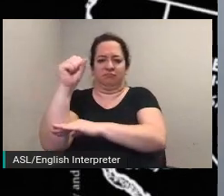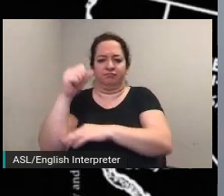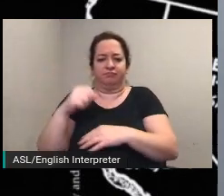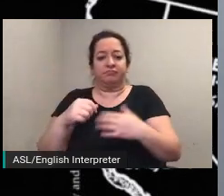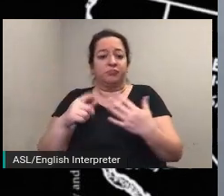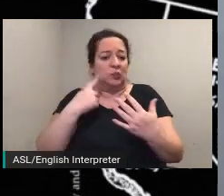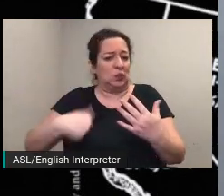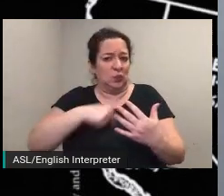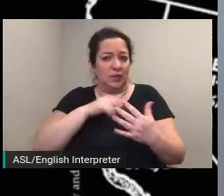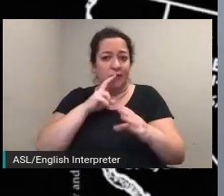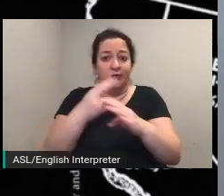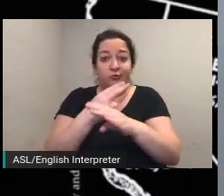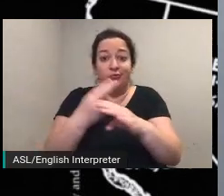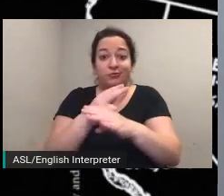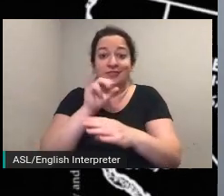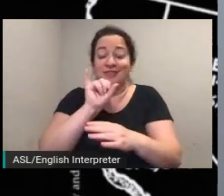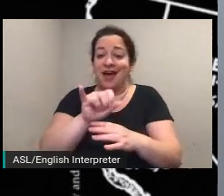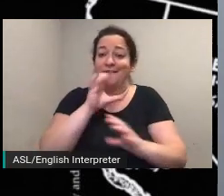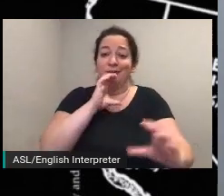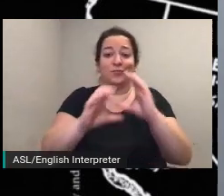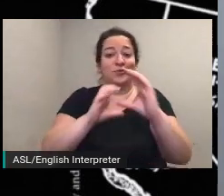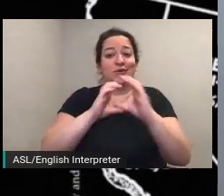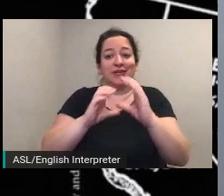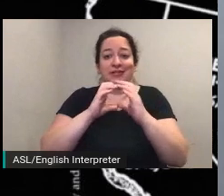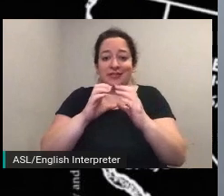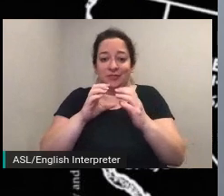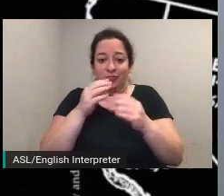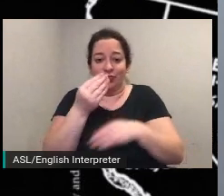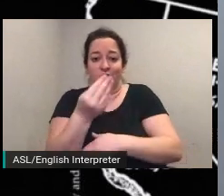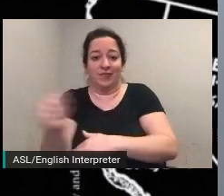and enjoy the centennial of the 19th amendment